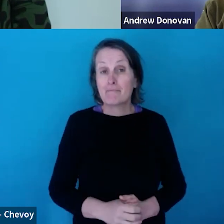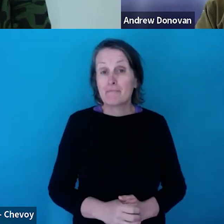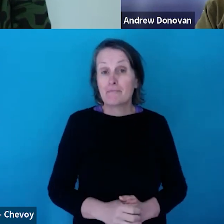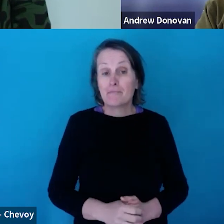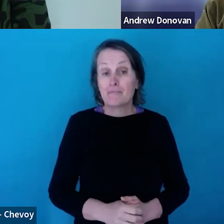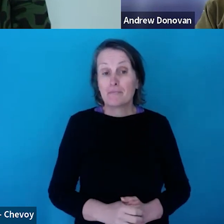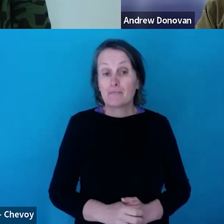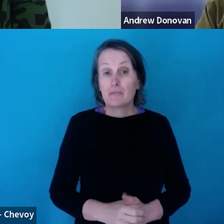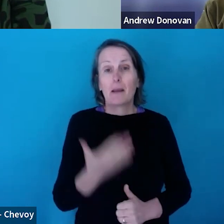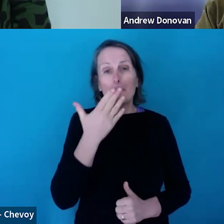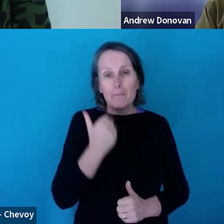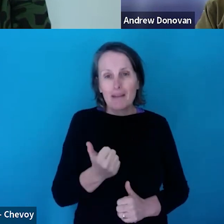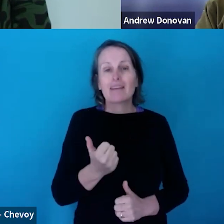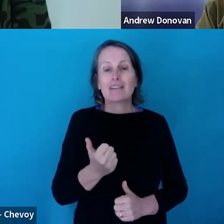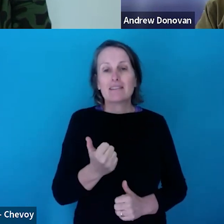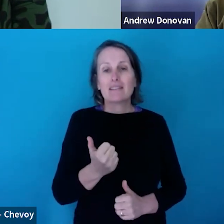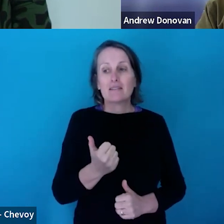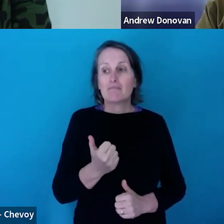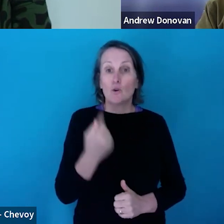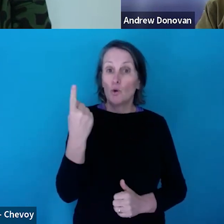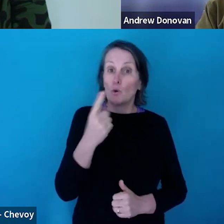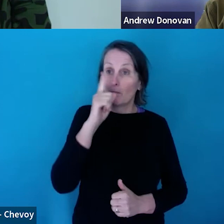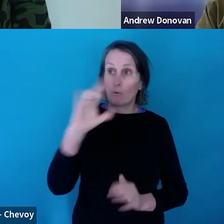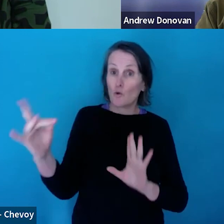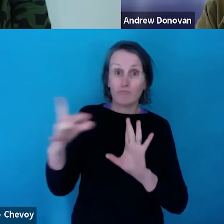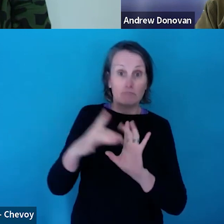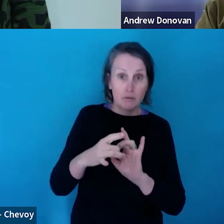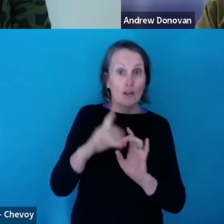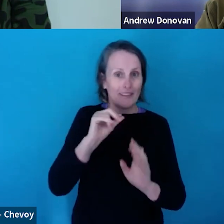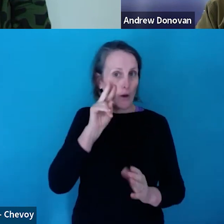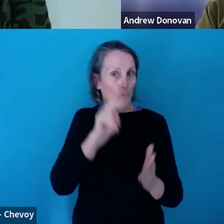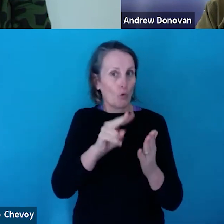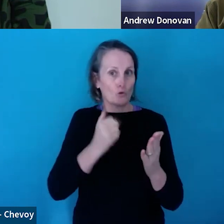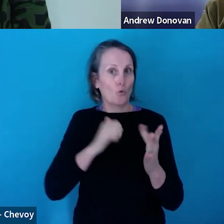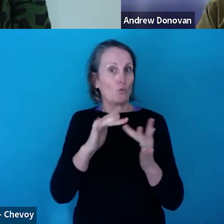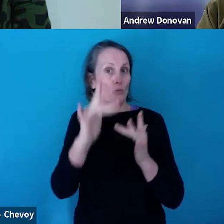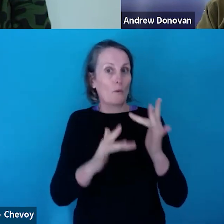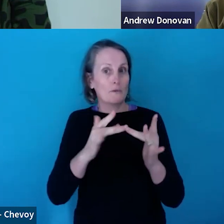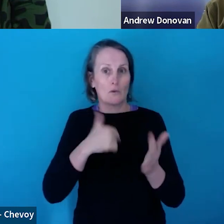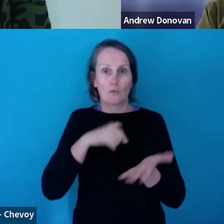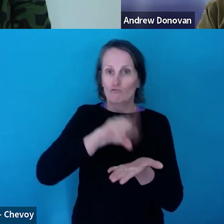And please let people know who weren't able to attend they'll be able to see that recording on our website too if they're interested in some